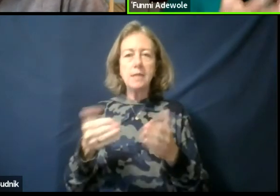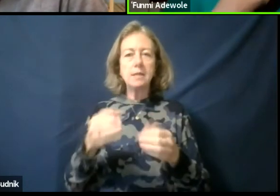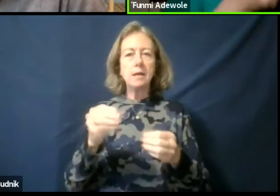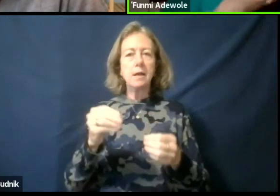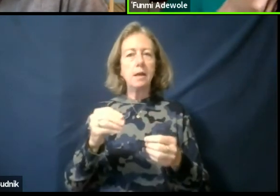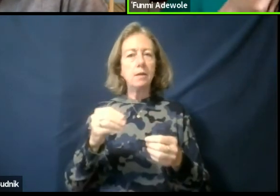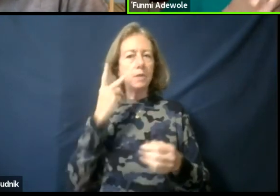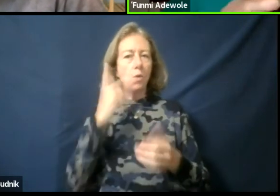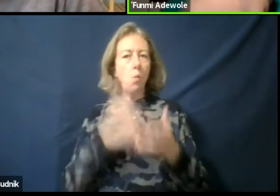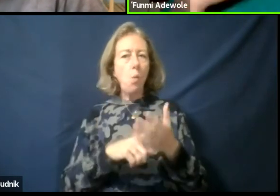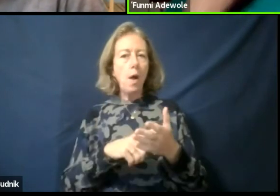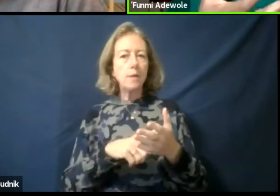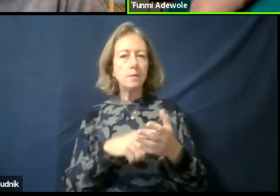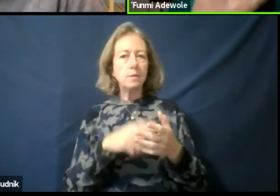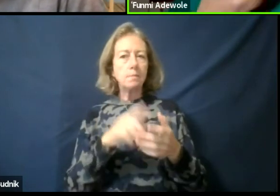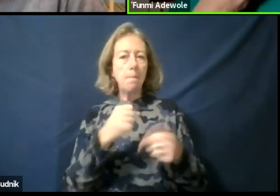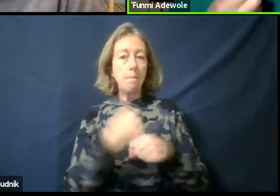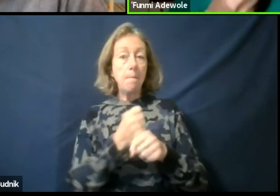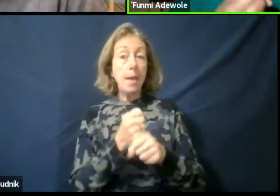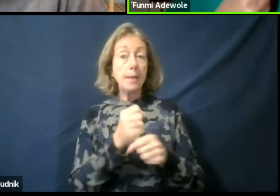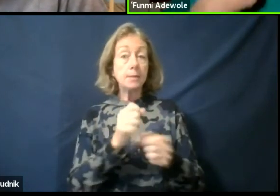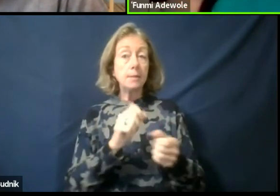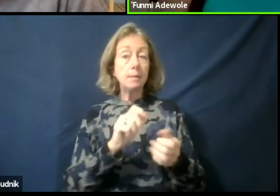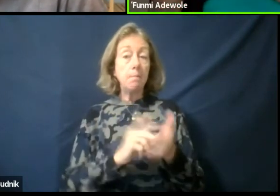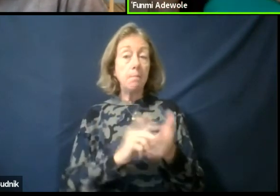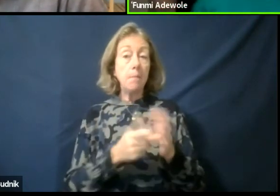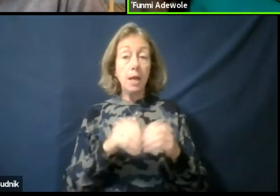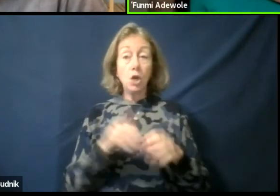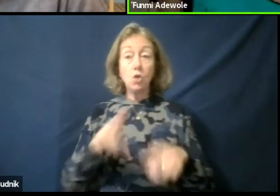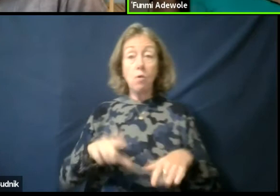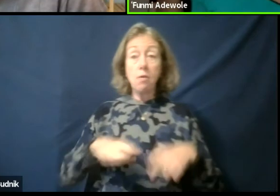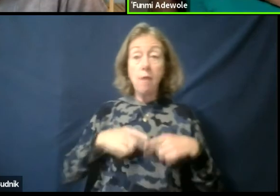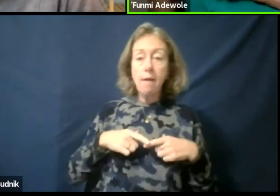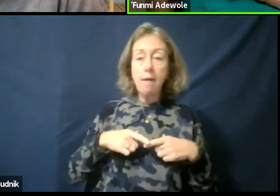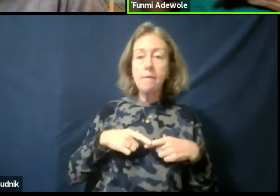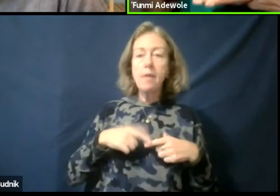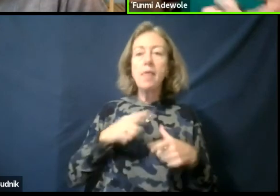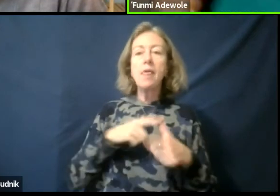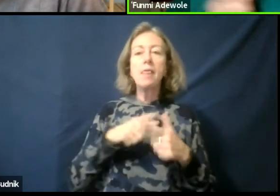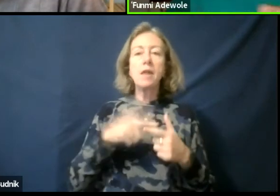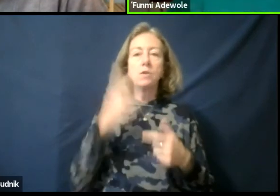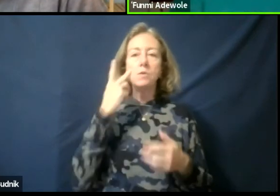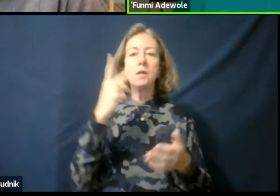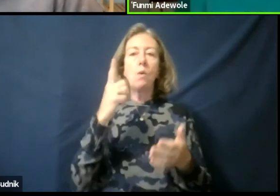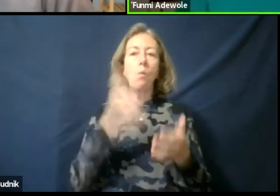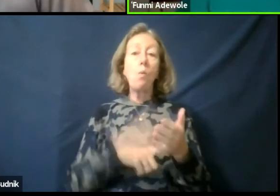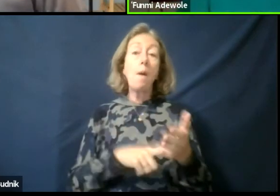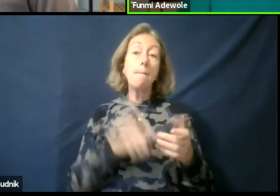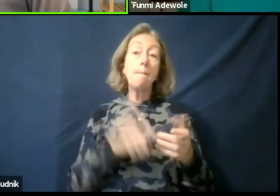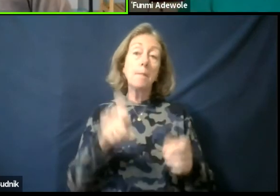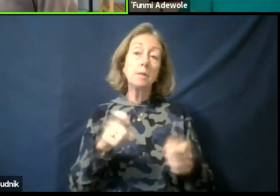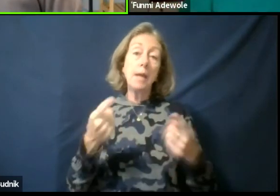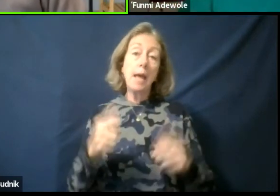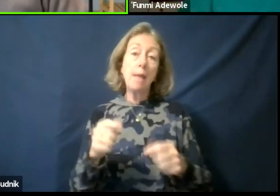and hold meaning then you begin to start seeing what must be happening with other people. Well, this is amazing.